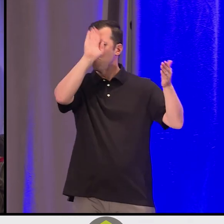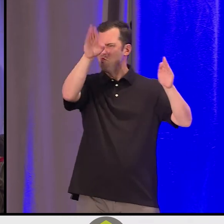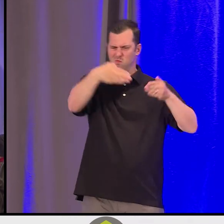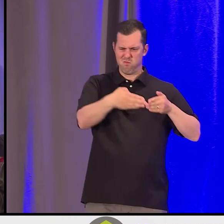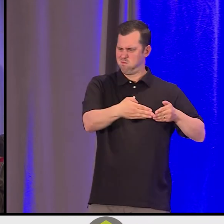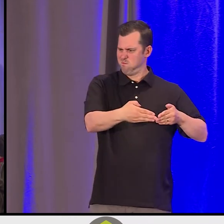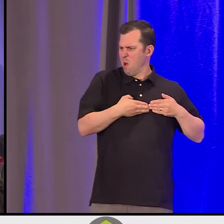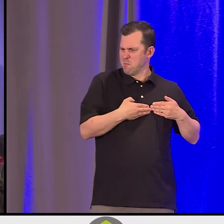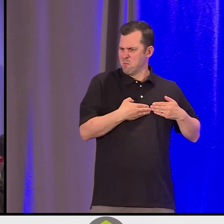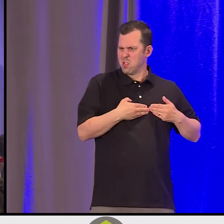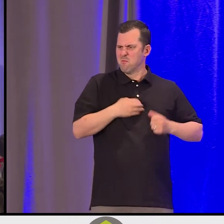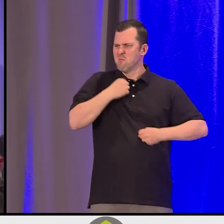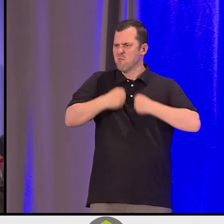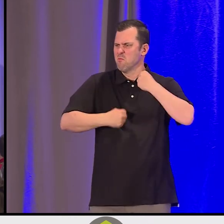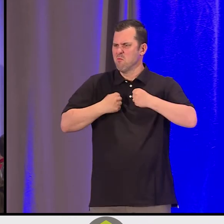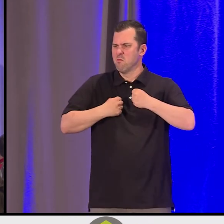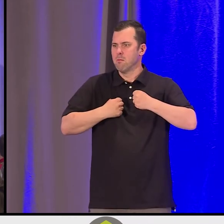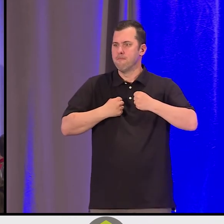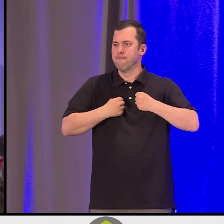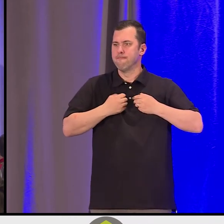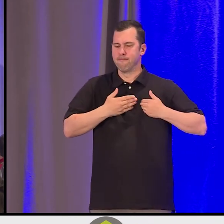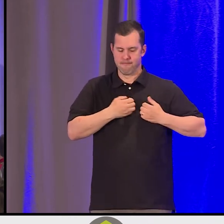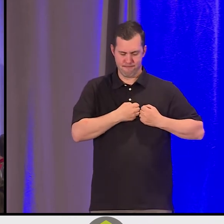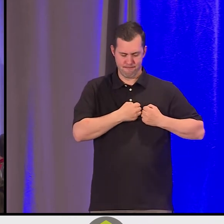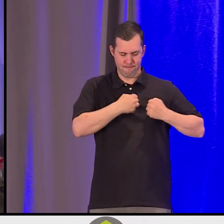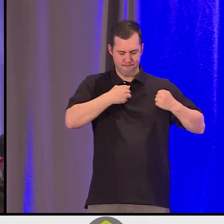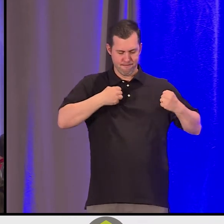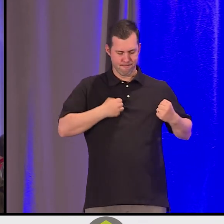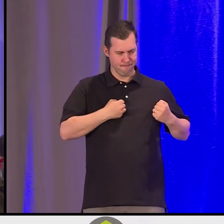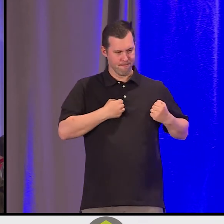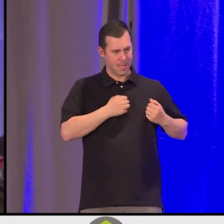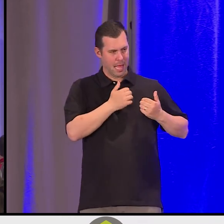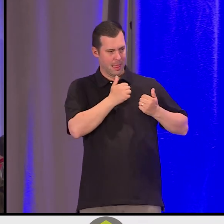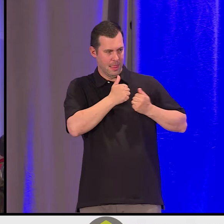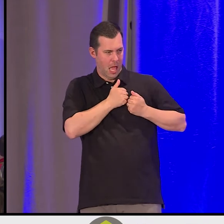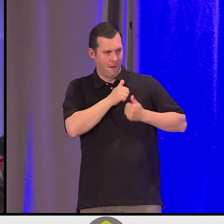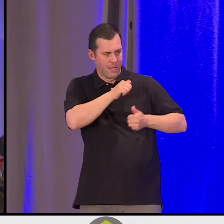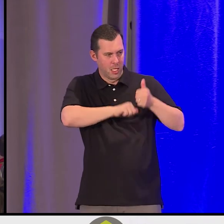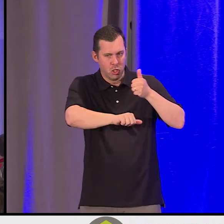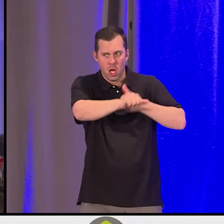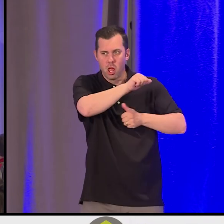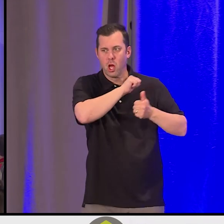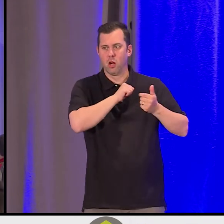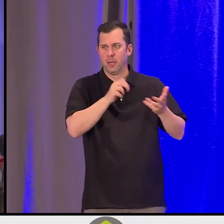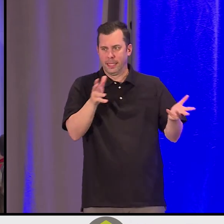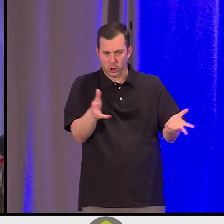And we bring our teachings about love one another, care for one another, encourage one another. [Indigenous language]